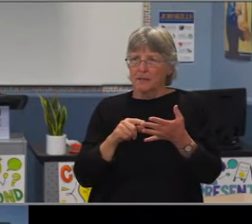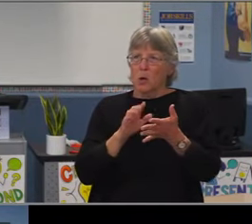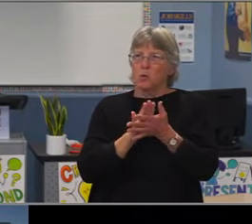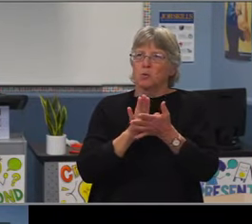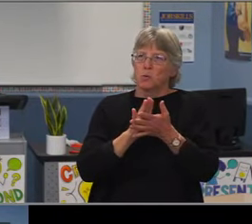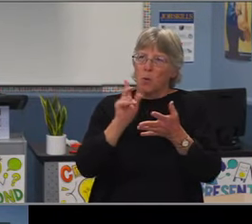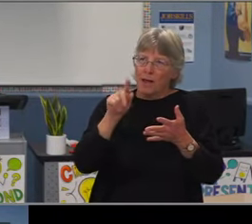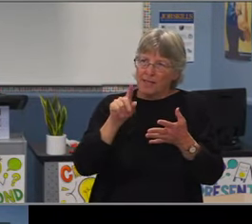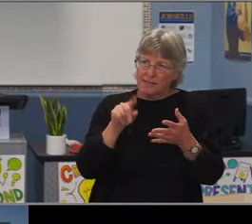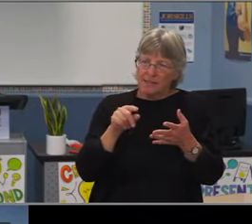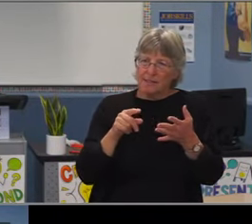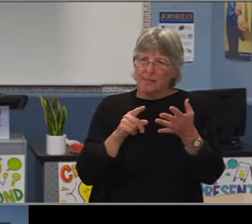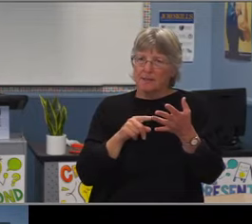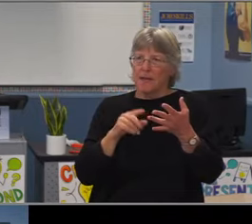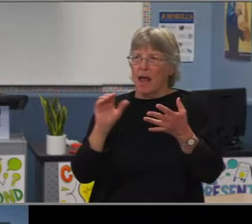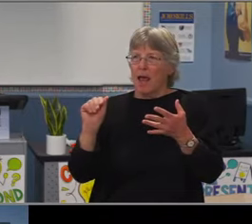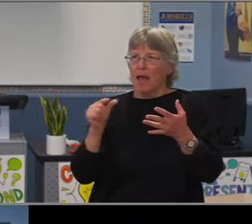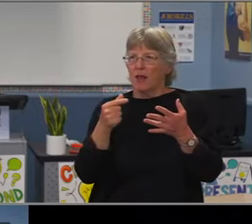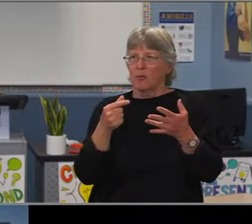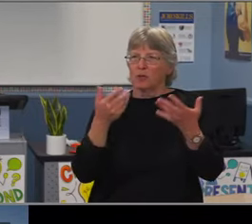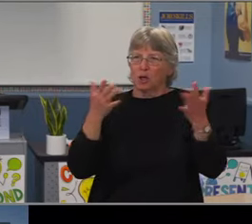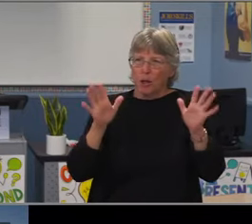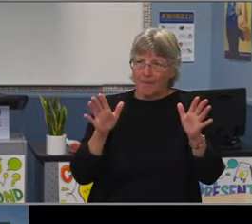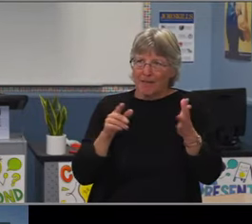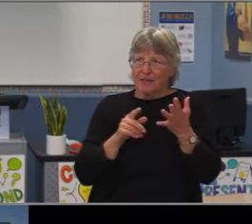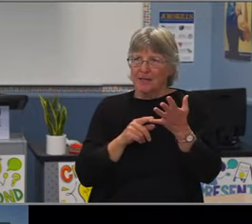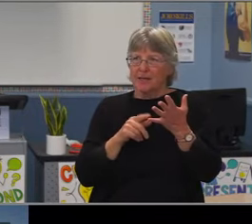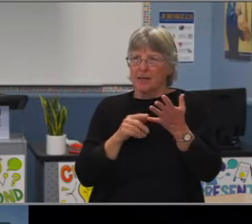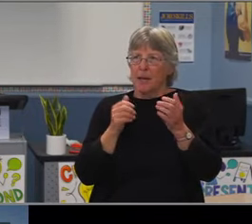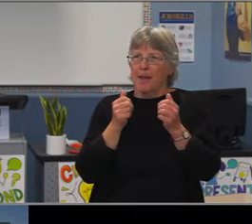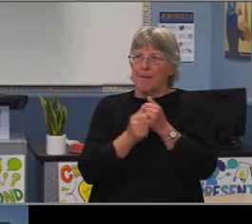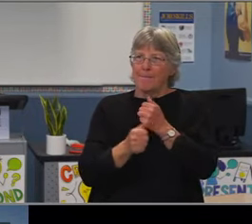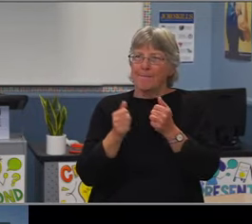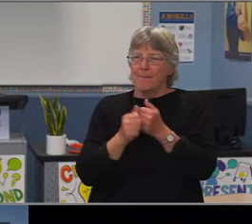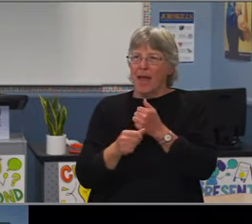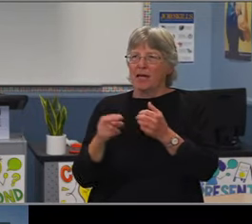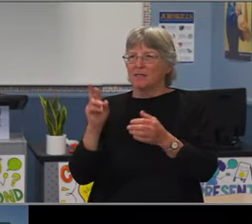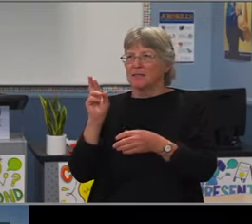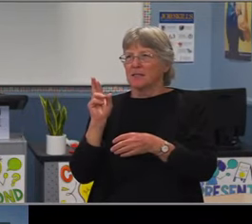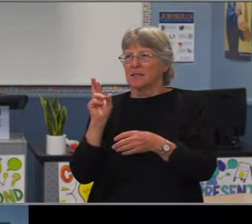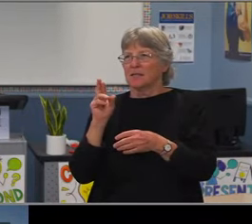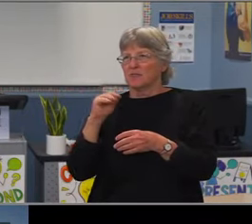Dr. Williams, congratulations. I cannot believe this is actually happening,